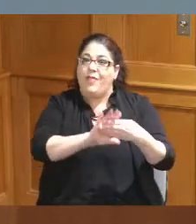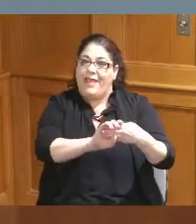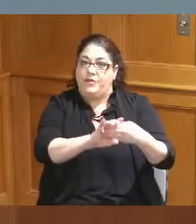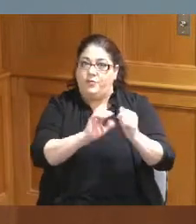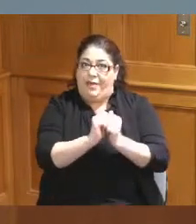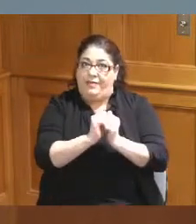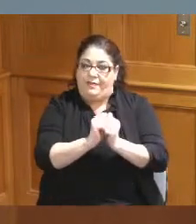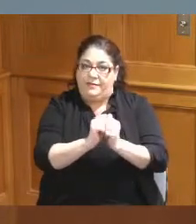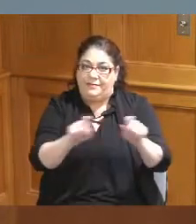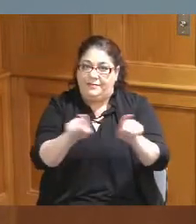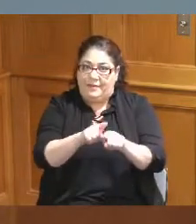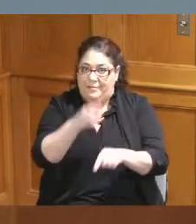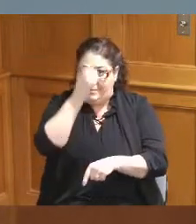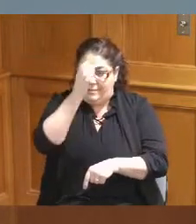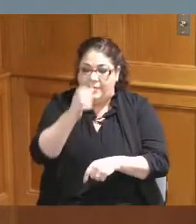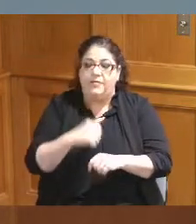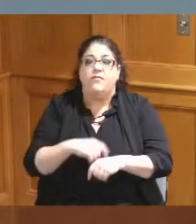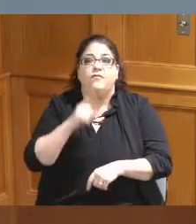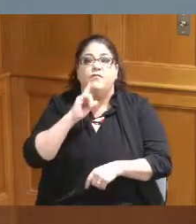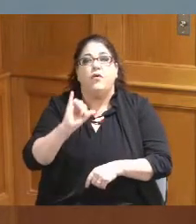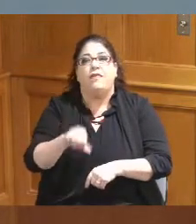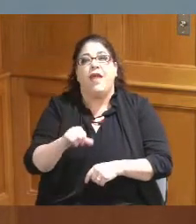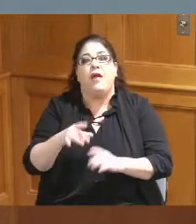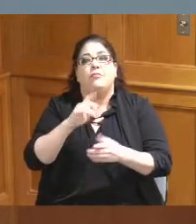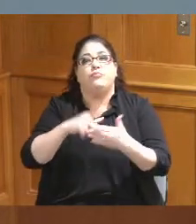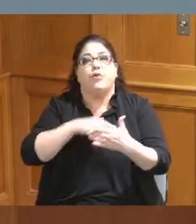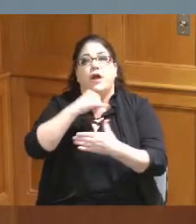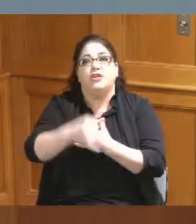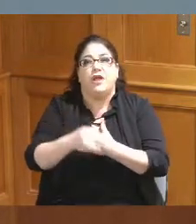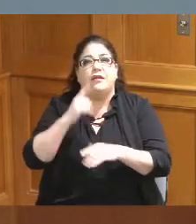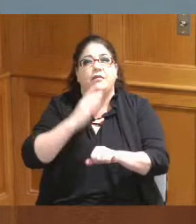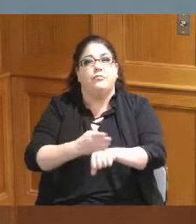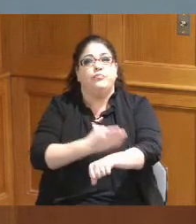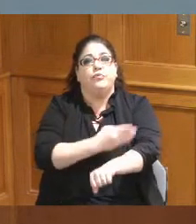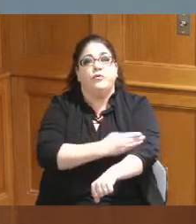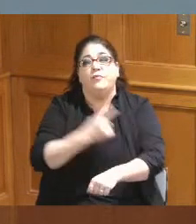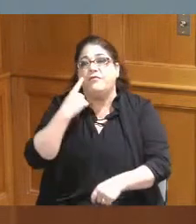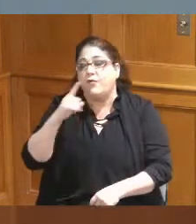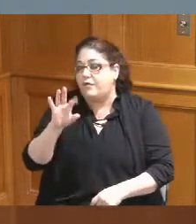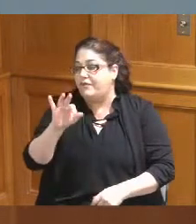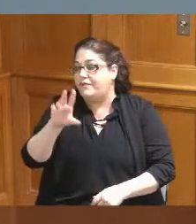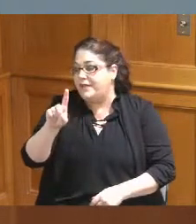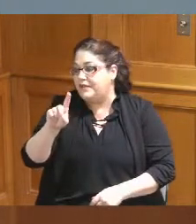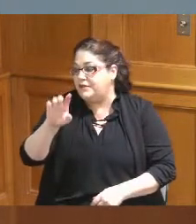they're in relation to project improvements to Fields Ertel Road Steiner to Wilkins Boulevard